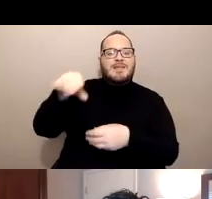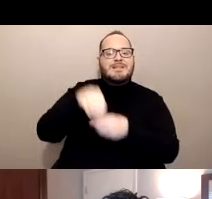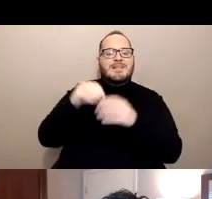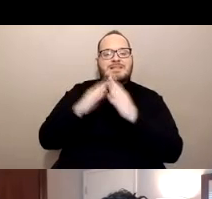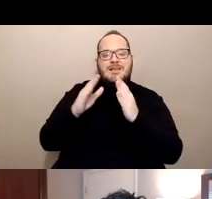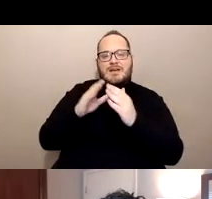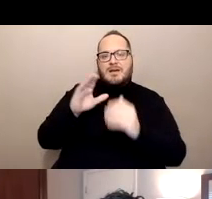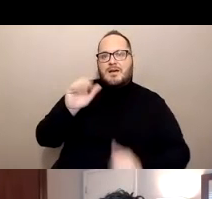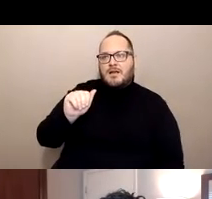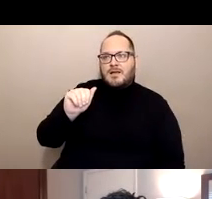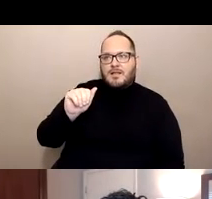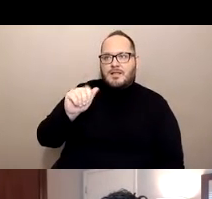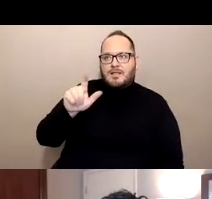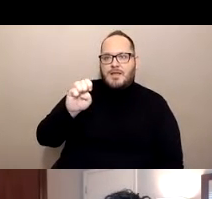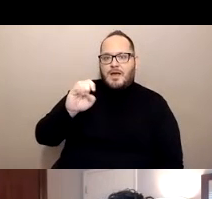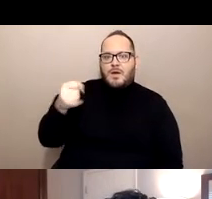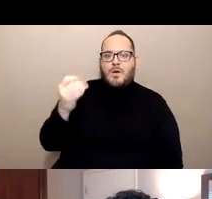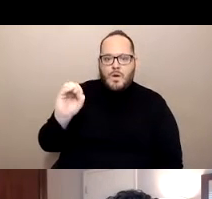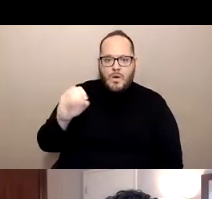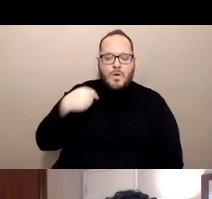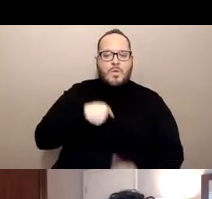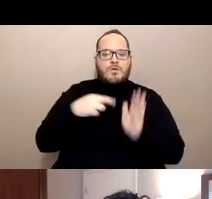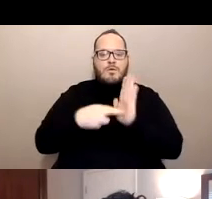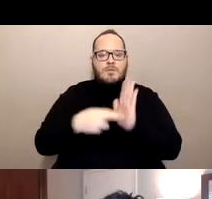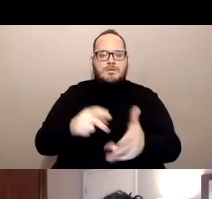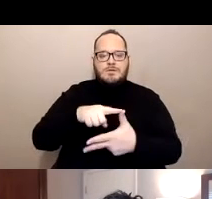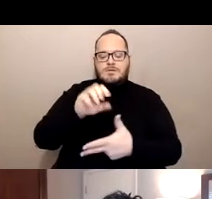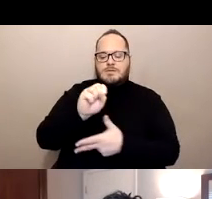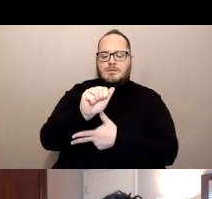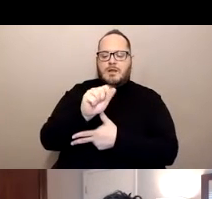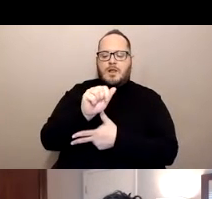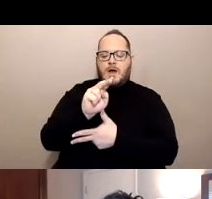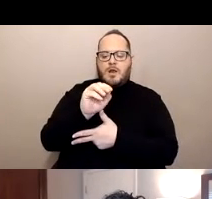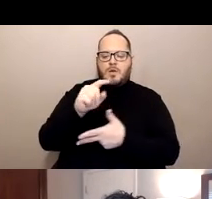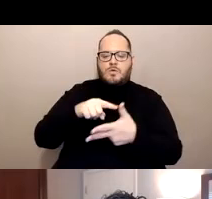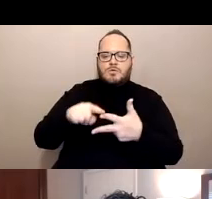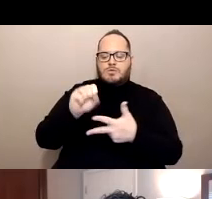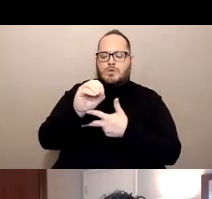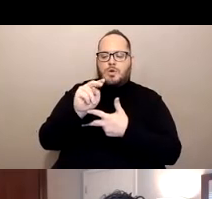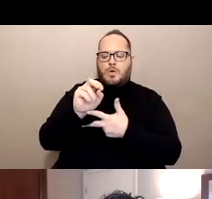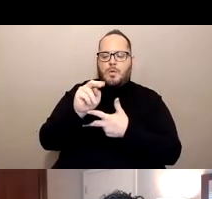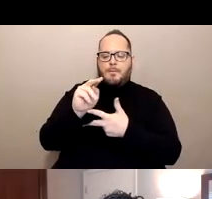We represent the Solano Sonoma and Napa County areas. Thank you again for having me